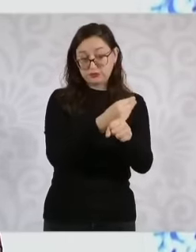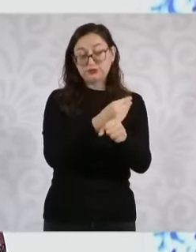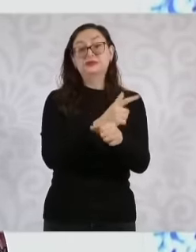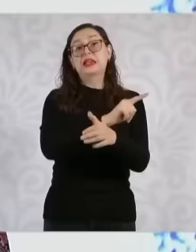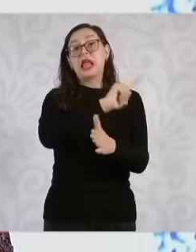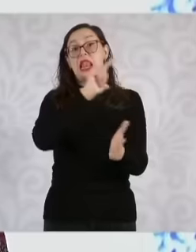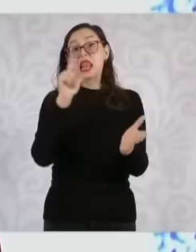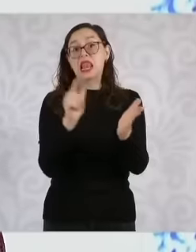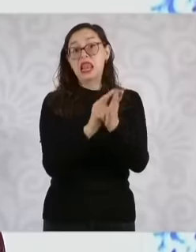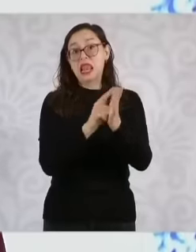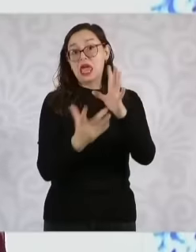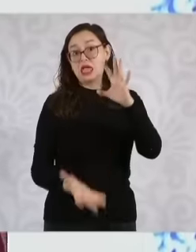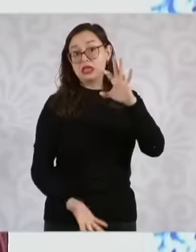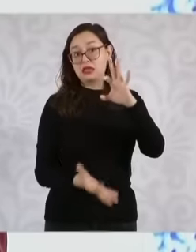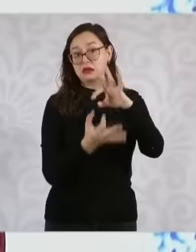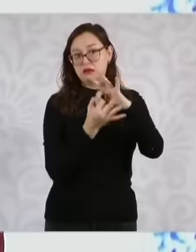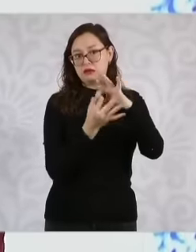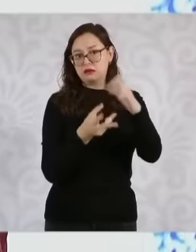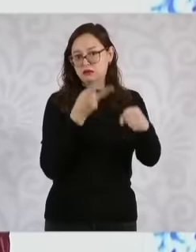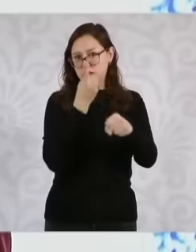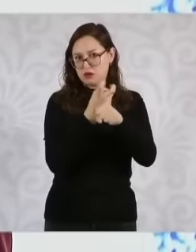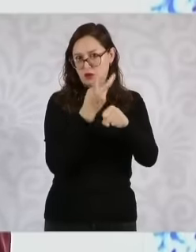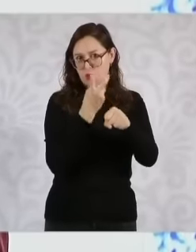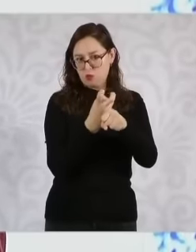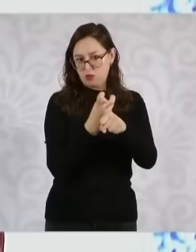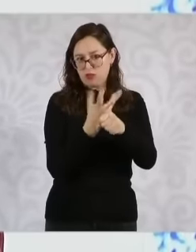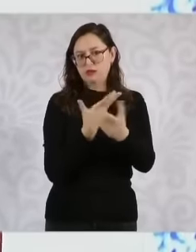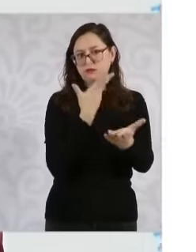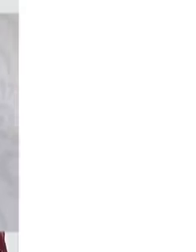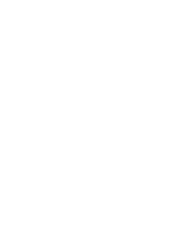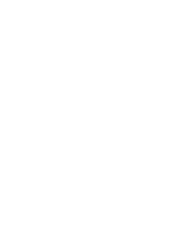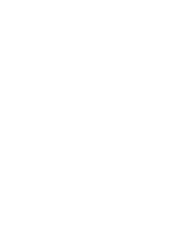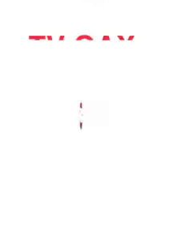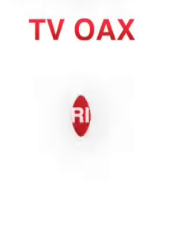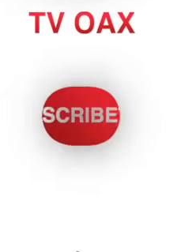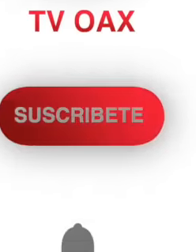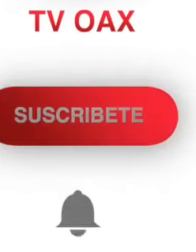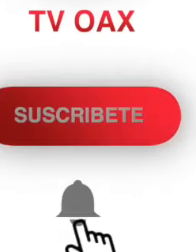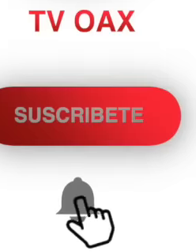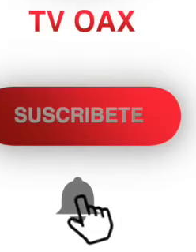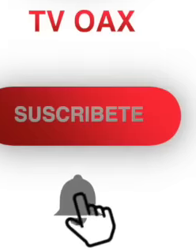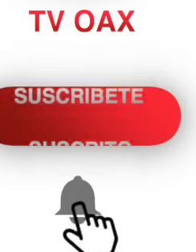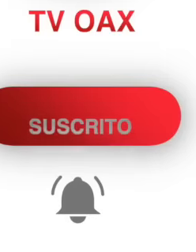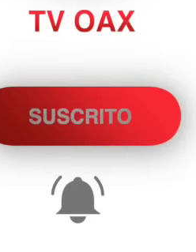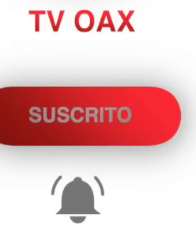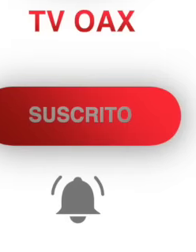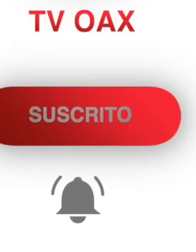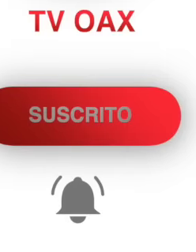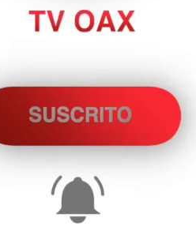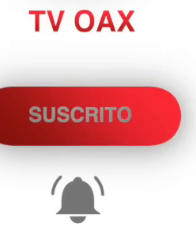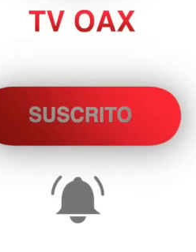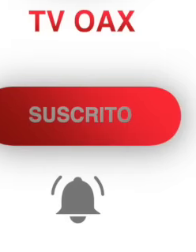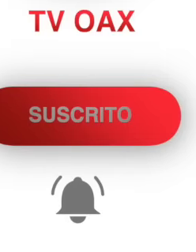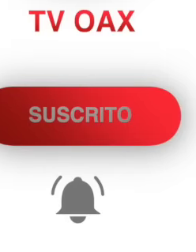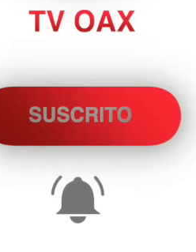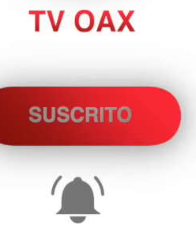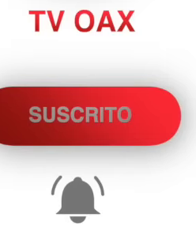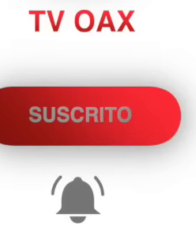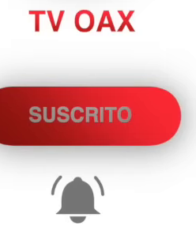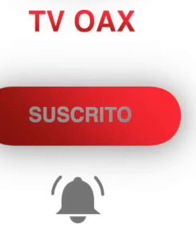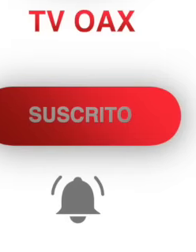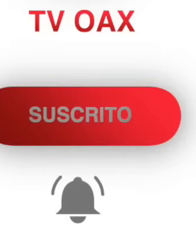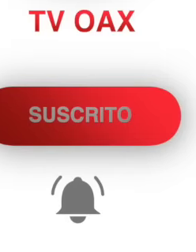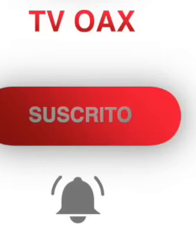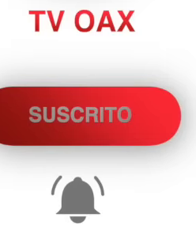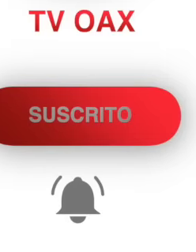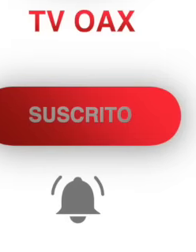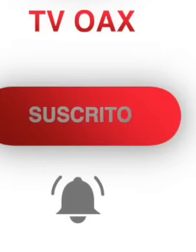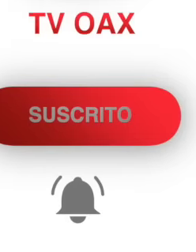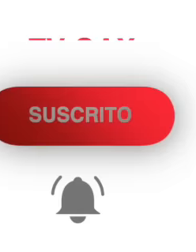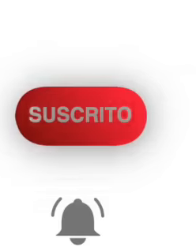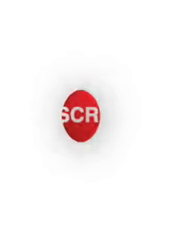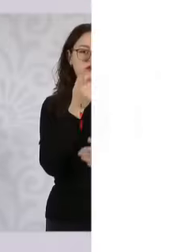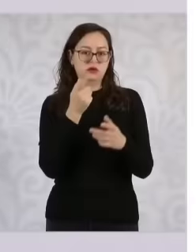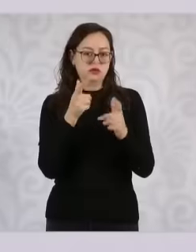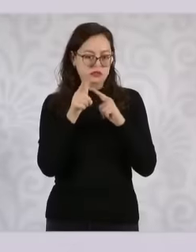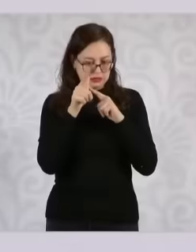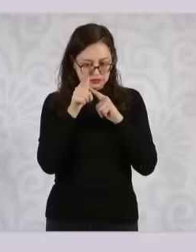to the Senate of the Republic as the chamber of origin to continue working and providing